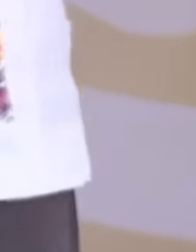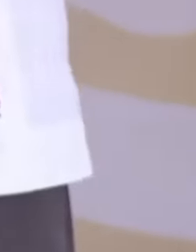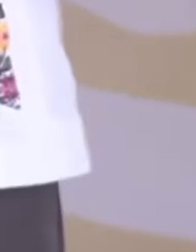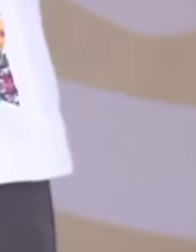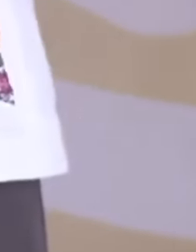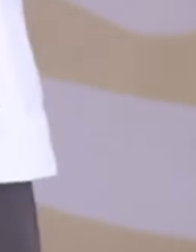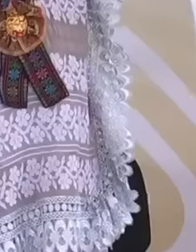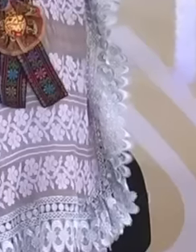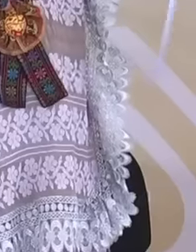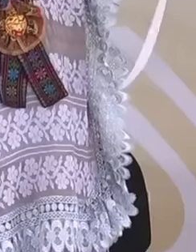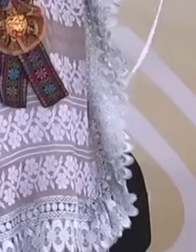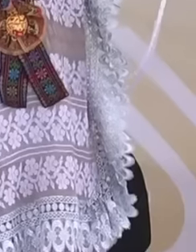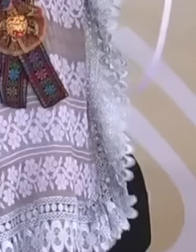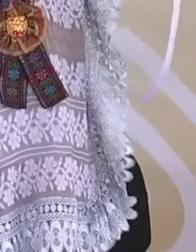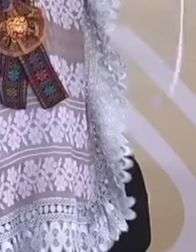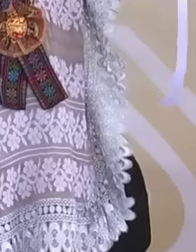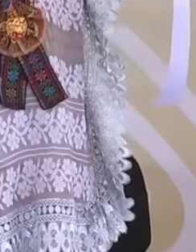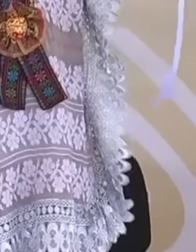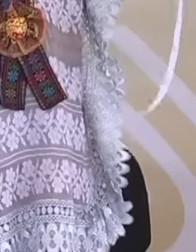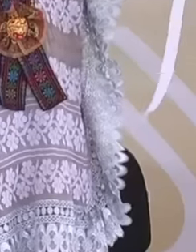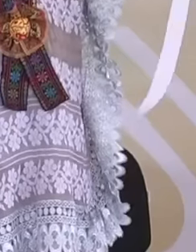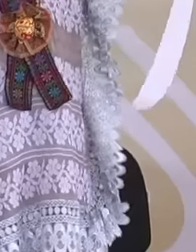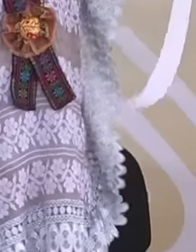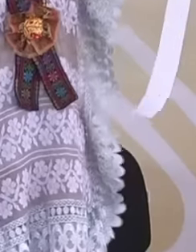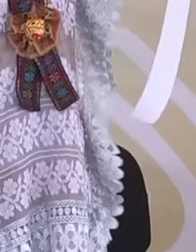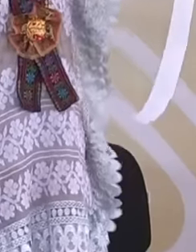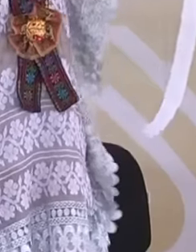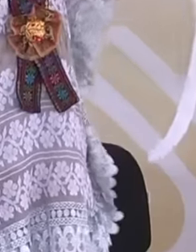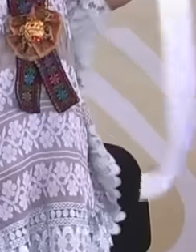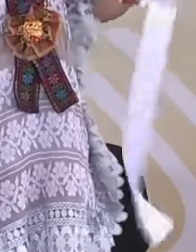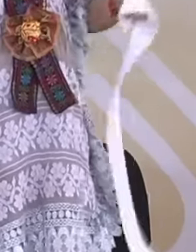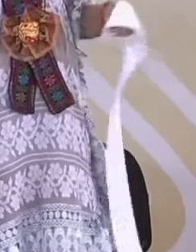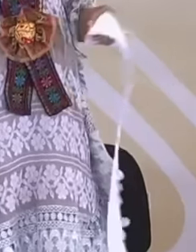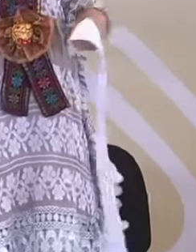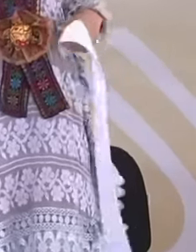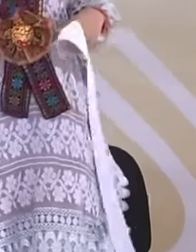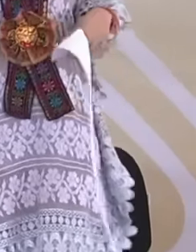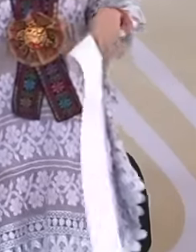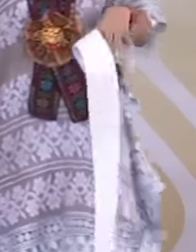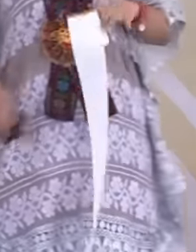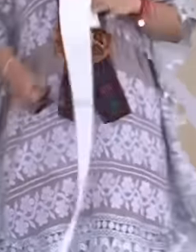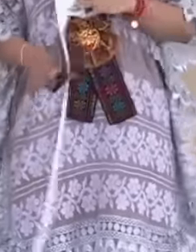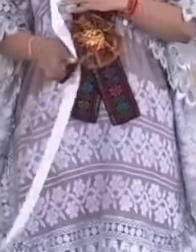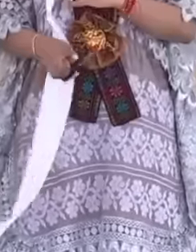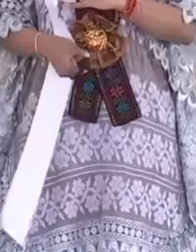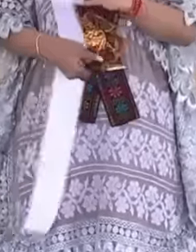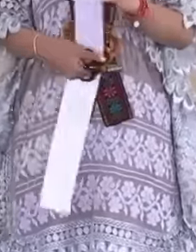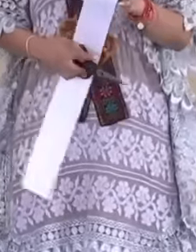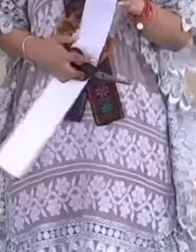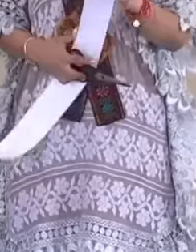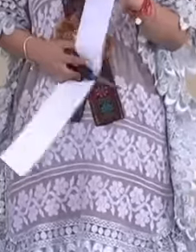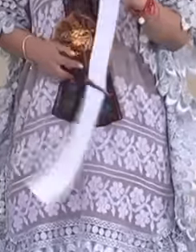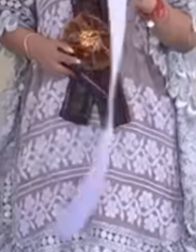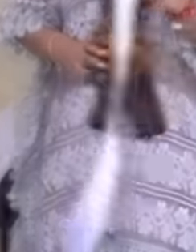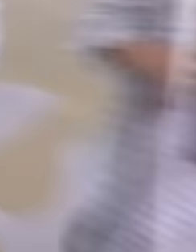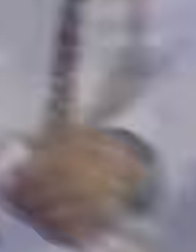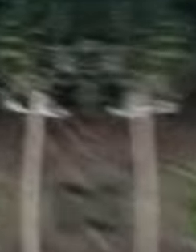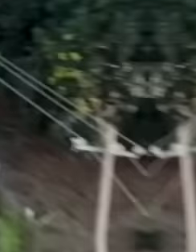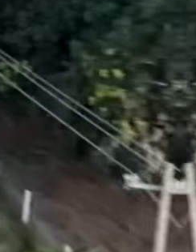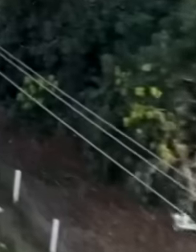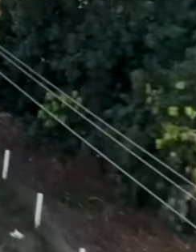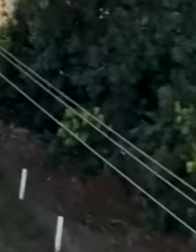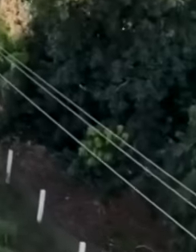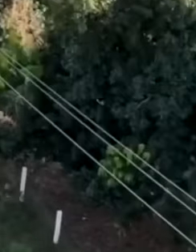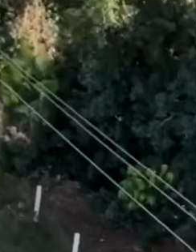of Oaxaca and Guerrero, a place where this new communication route will benefit the